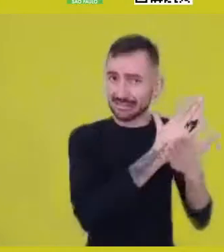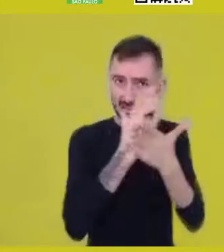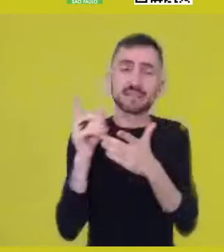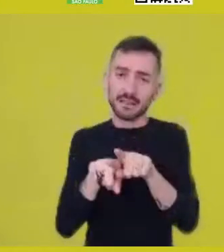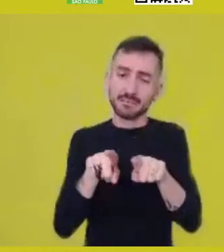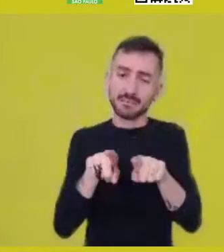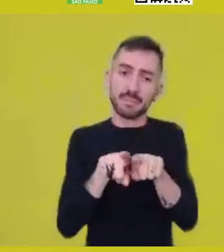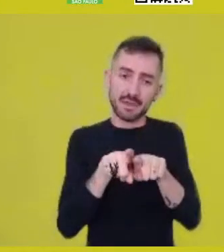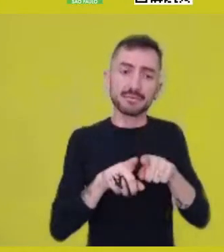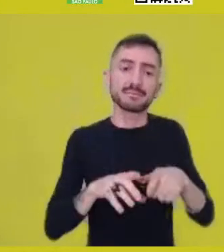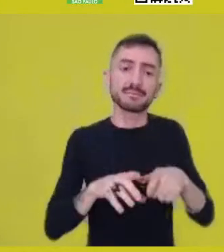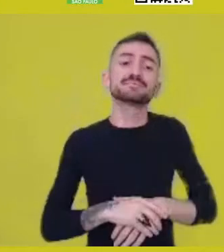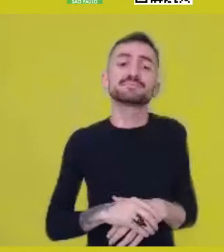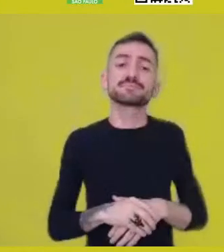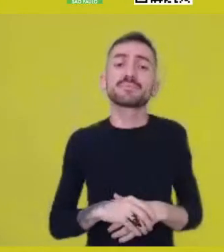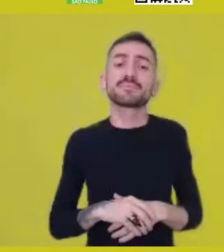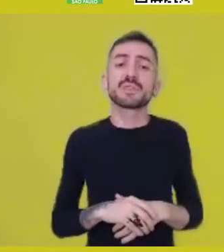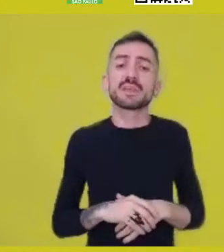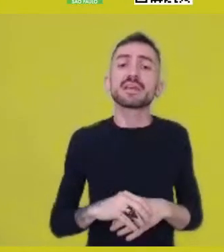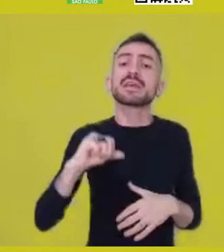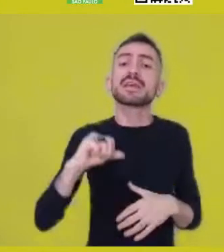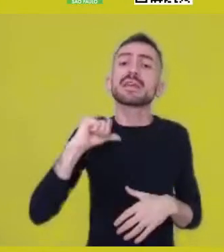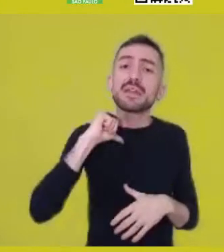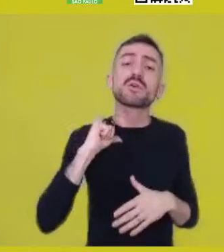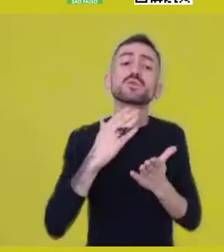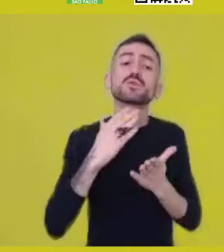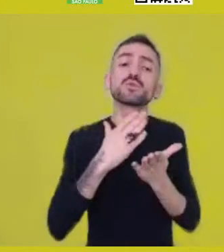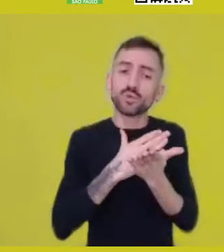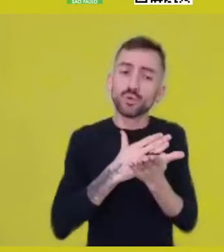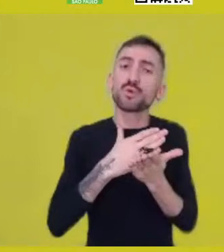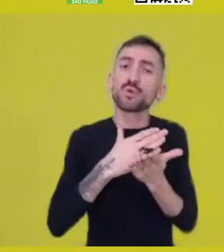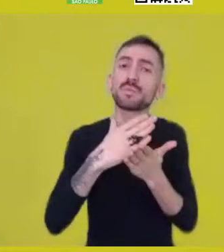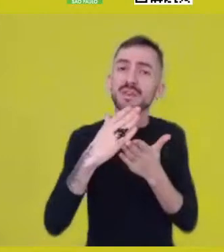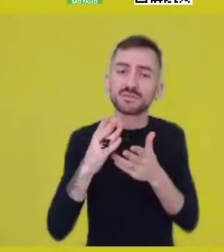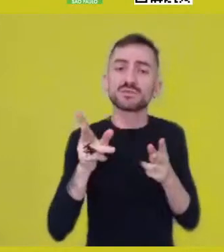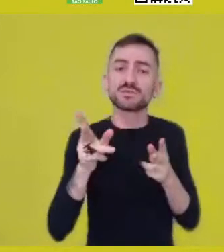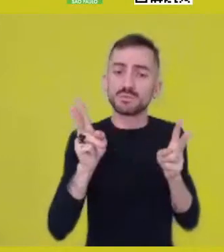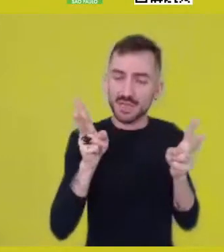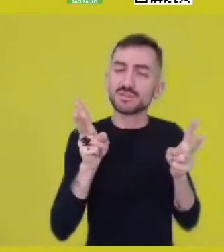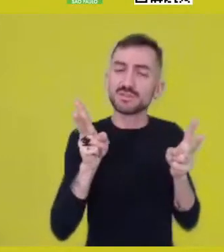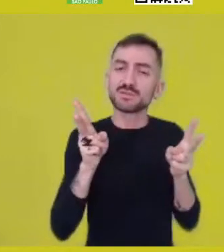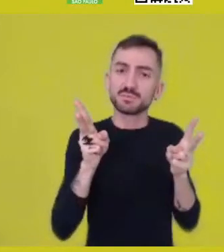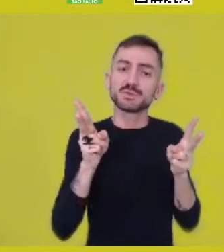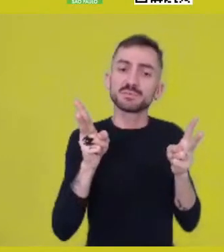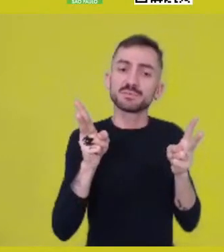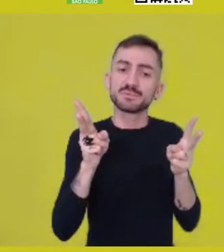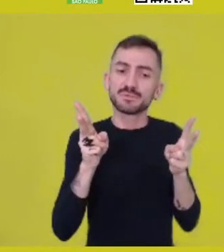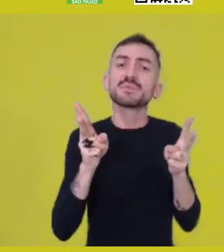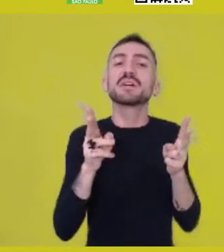I’ll begin, at least, going down that road,